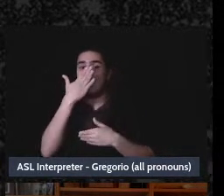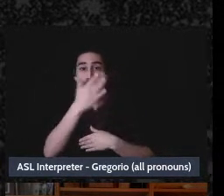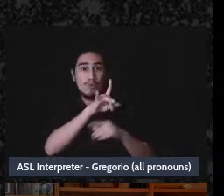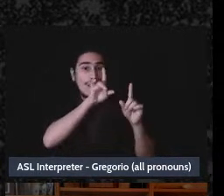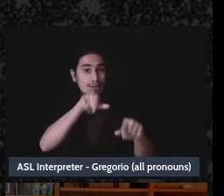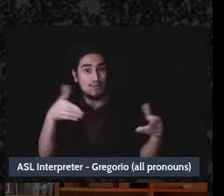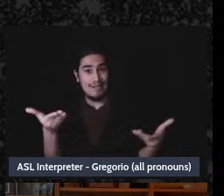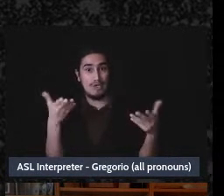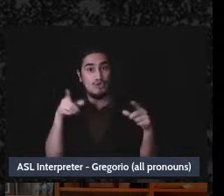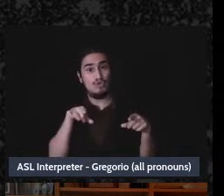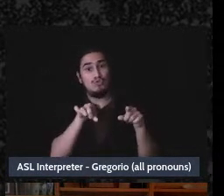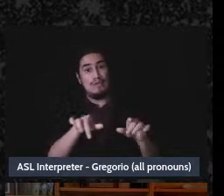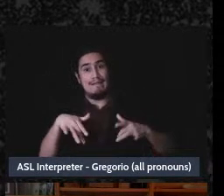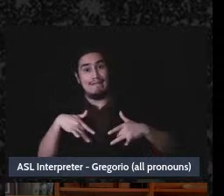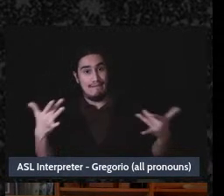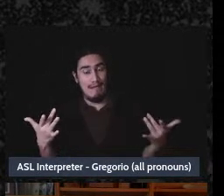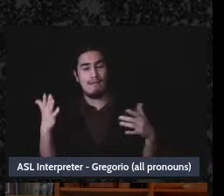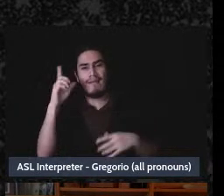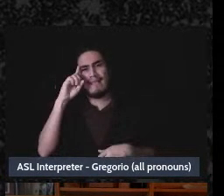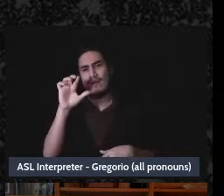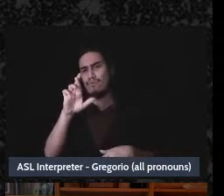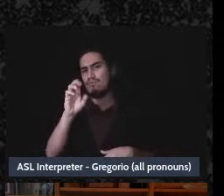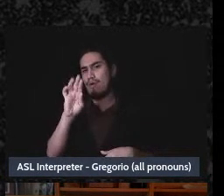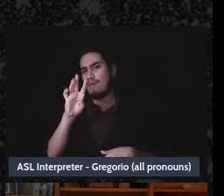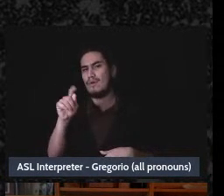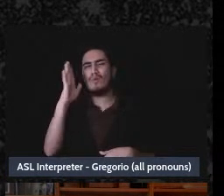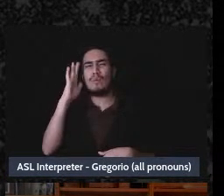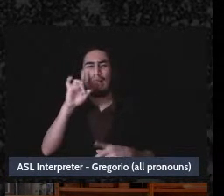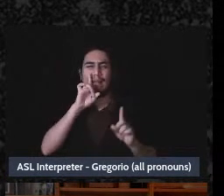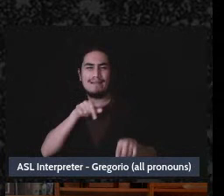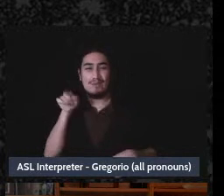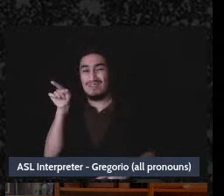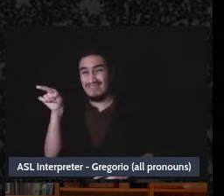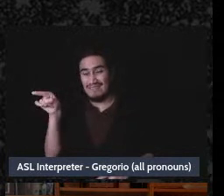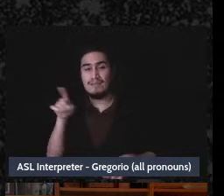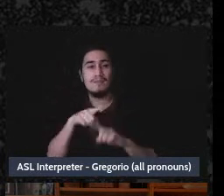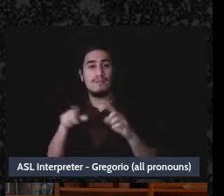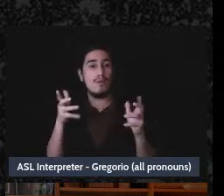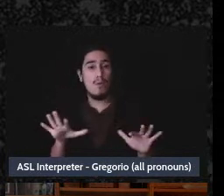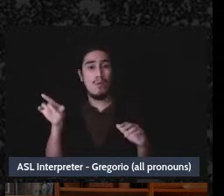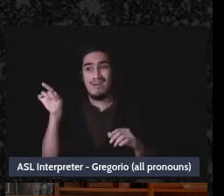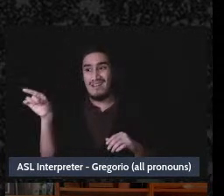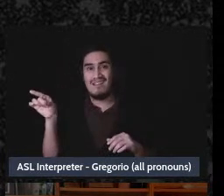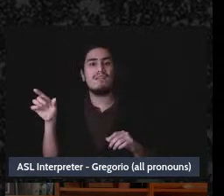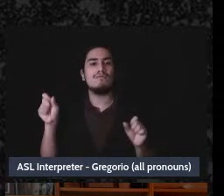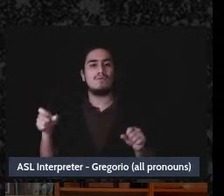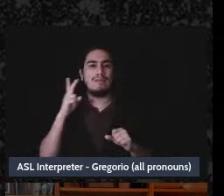event, and I think that Robert is actually going to answer this one, but I’ll read this question aloud that you all can see on your screen right now: